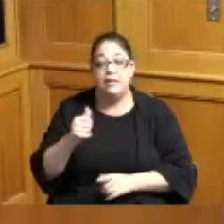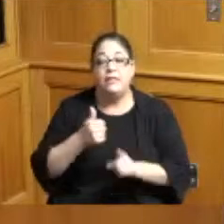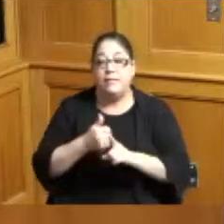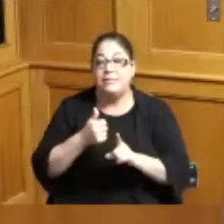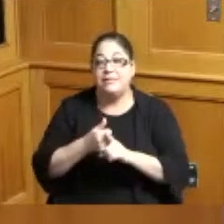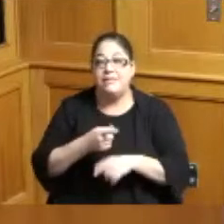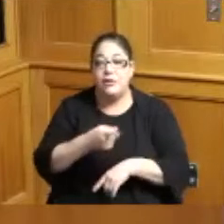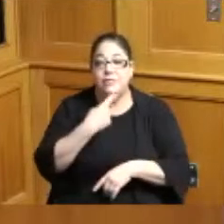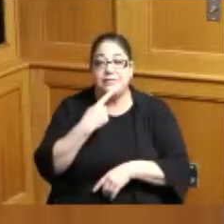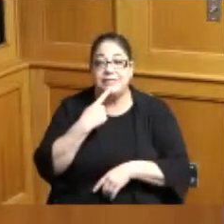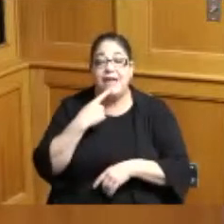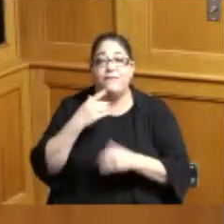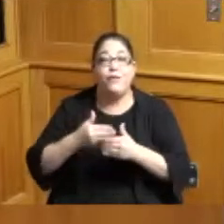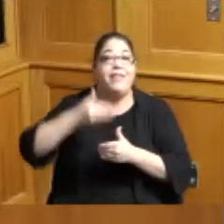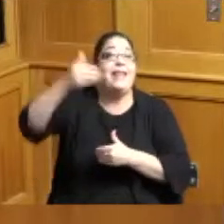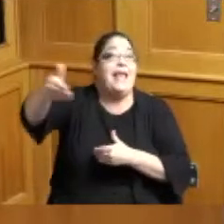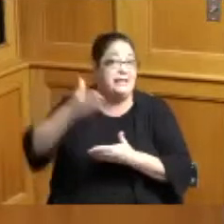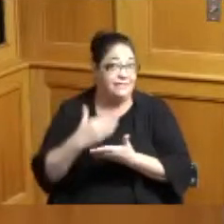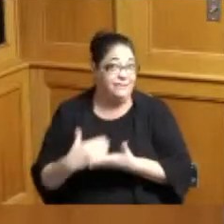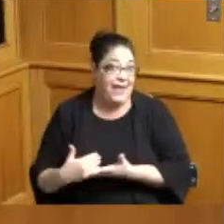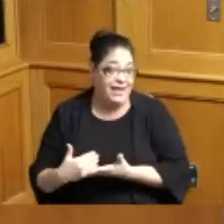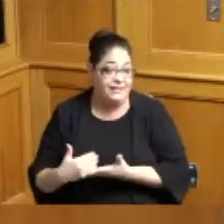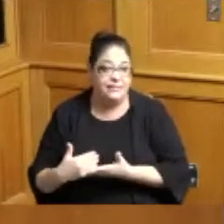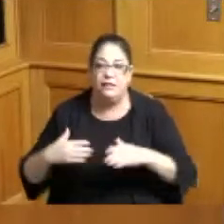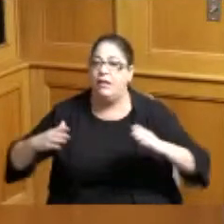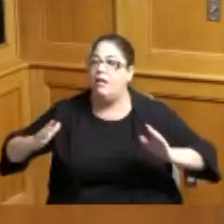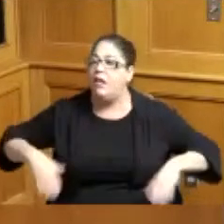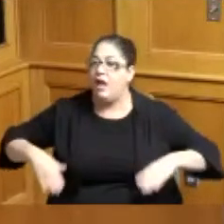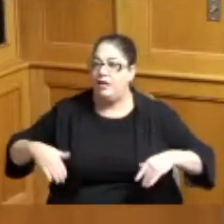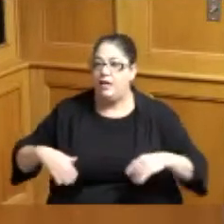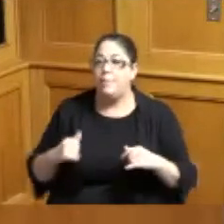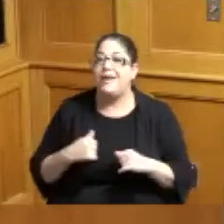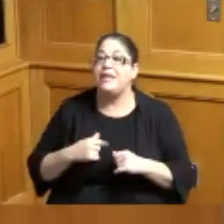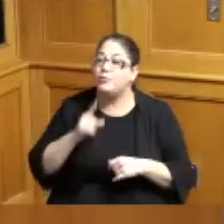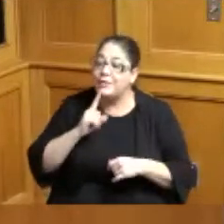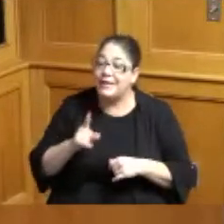said this for the next phase of the variable it's not only the next but it's the last phase of the